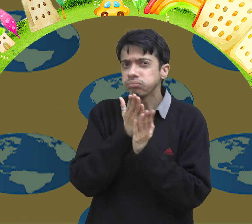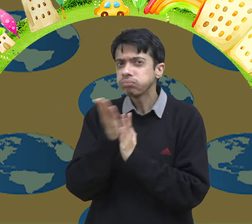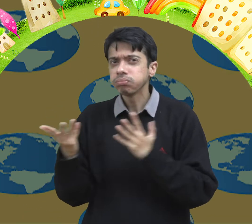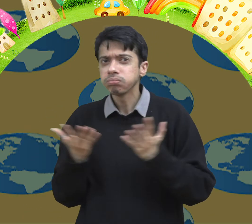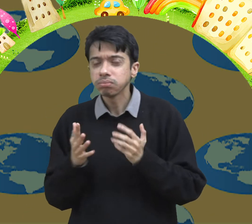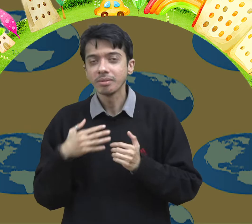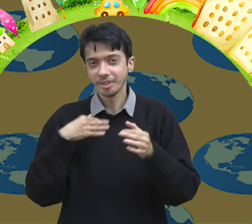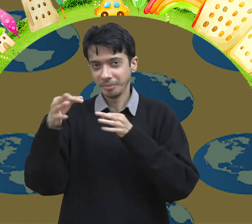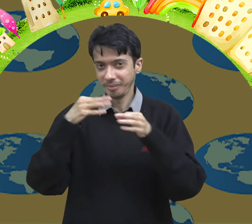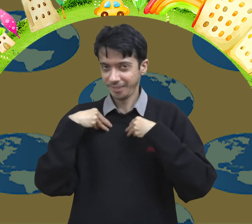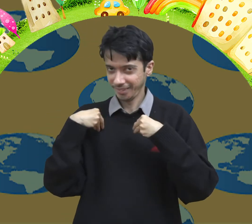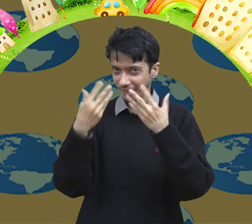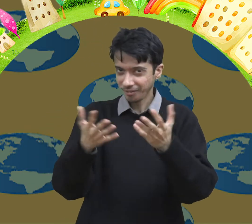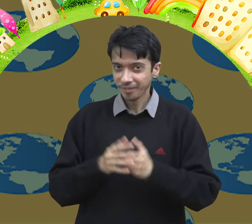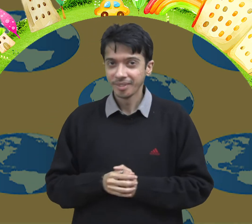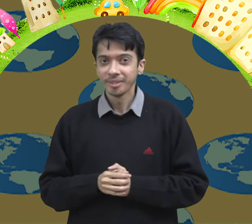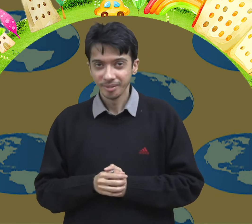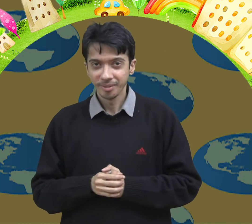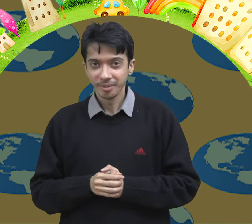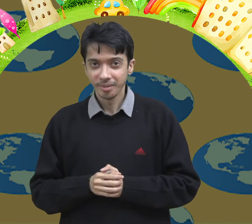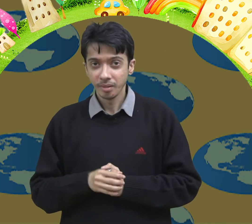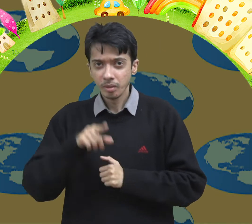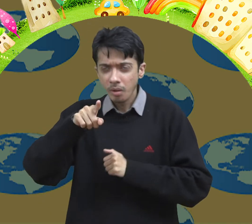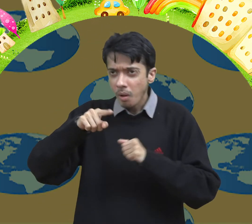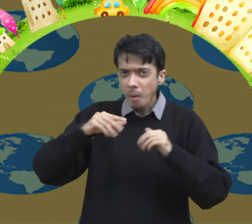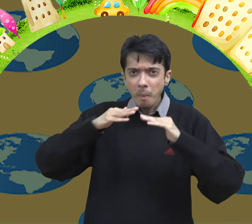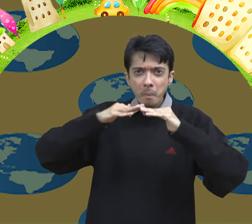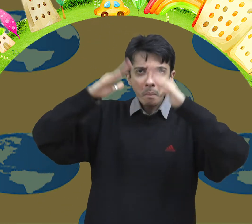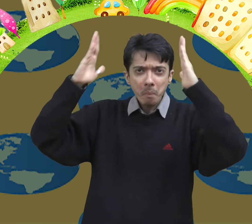Let us discuss about different landforms and water bodies.